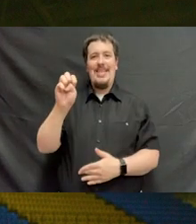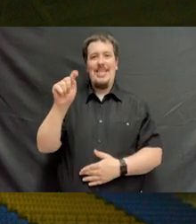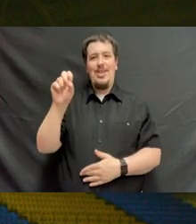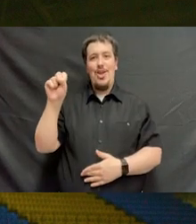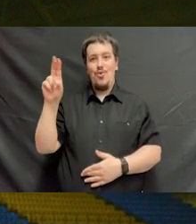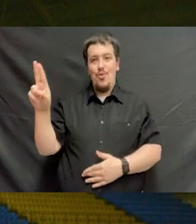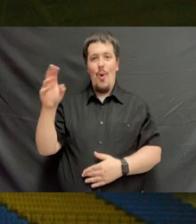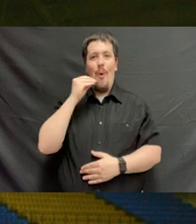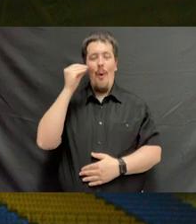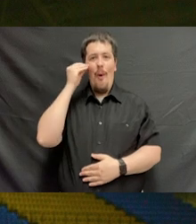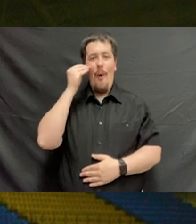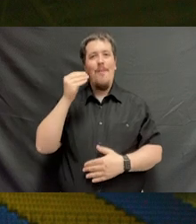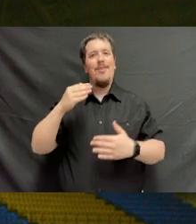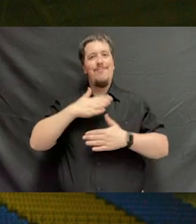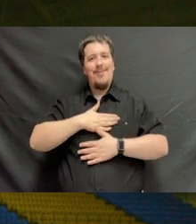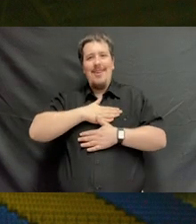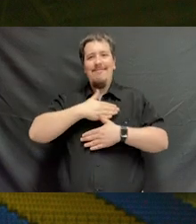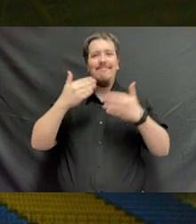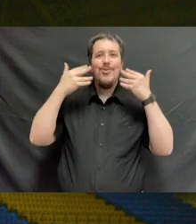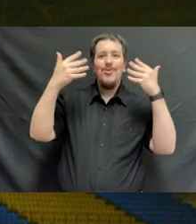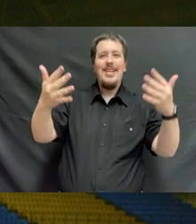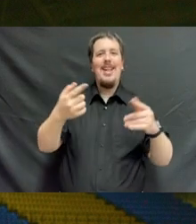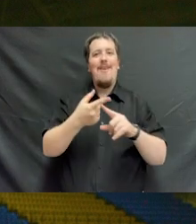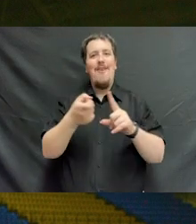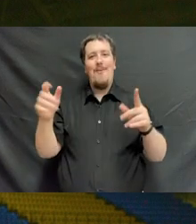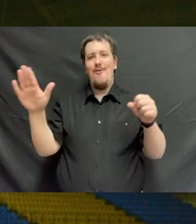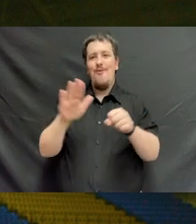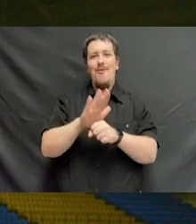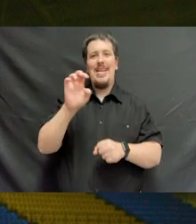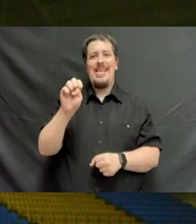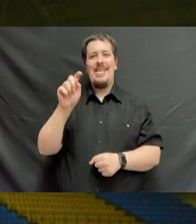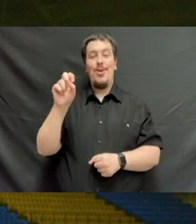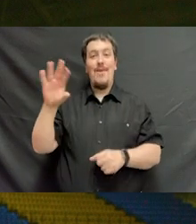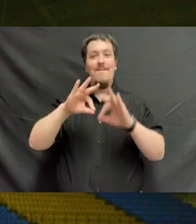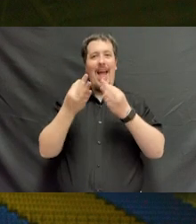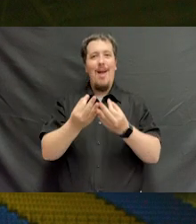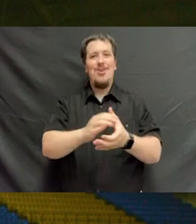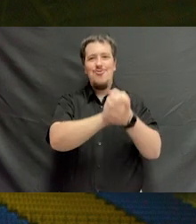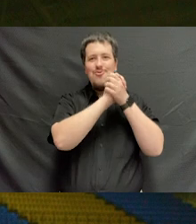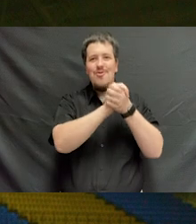it's my pleasure to bring greetings from the entire ETSU family. And I extend my congratulations to you,